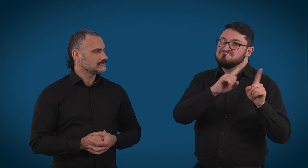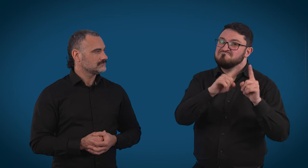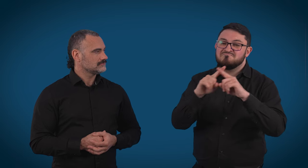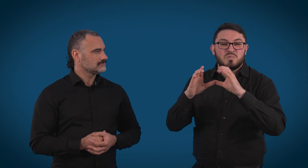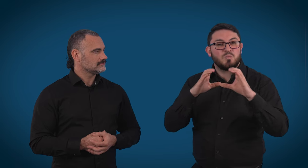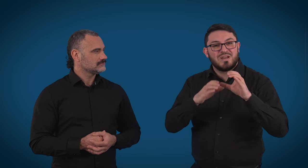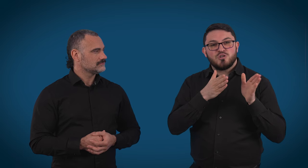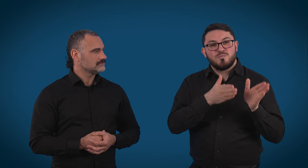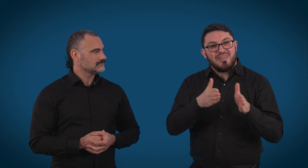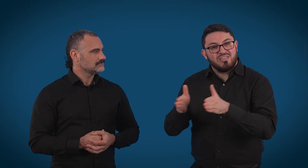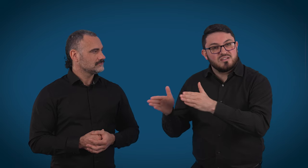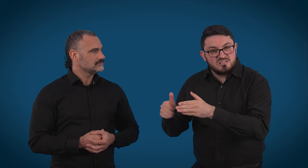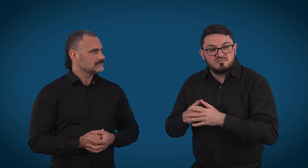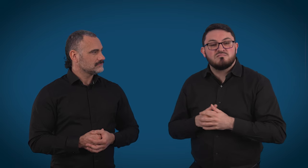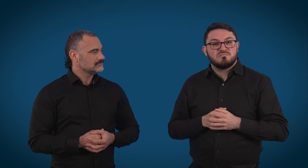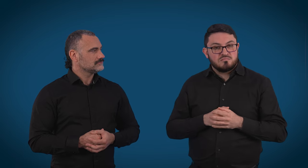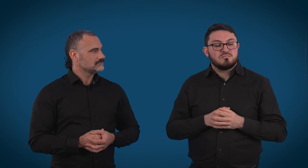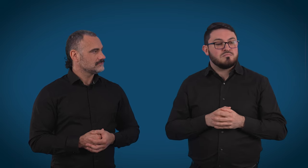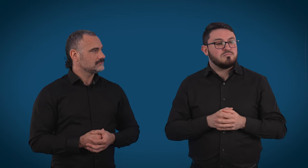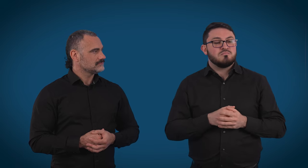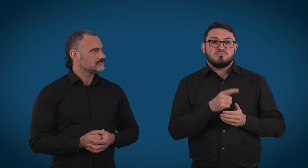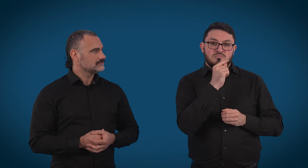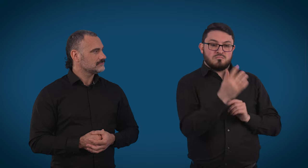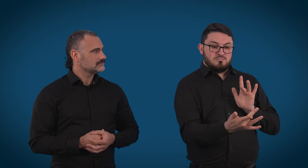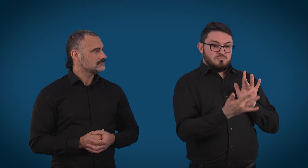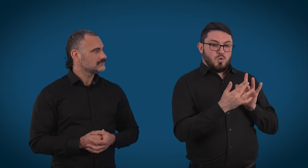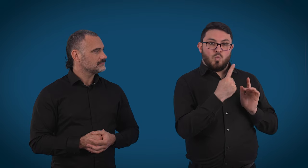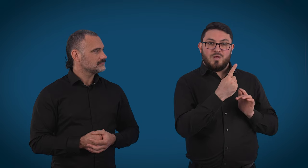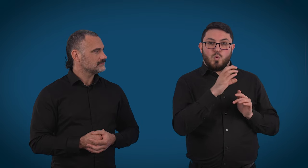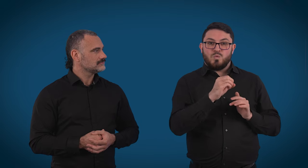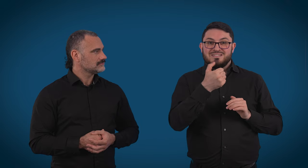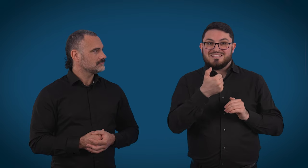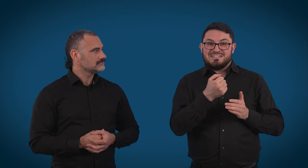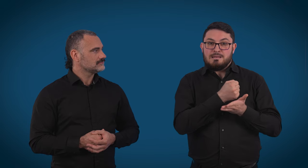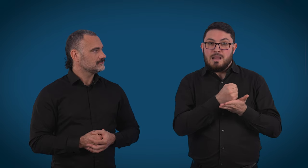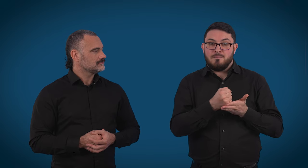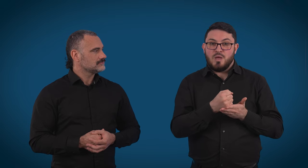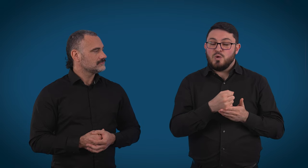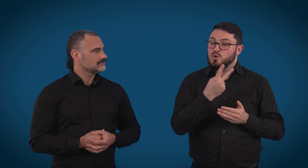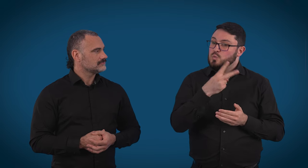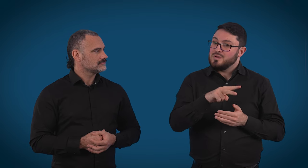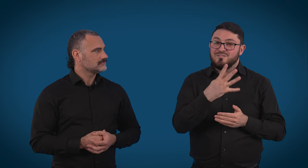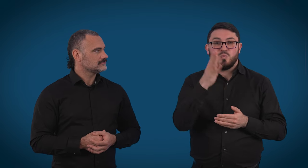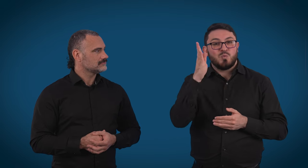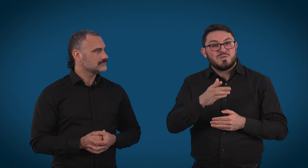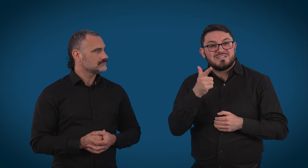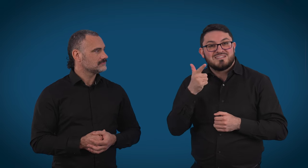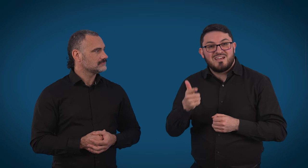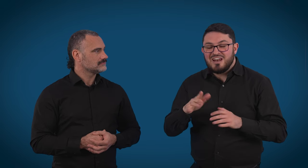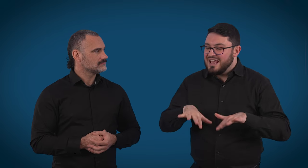are many different communication methods for the TTY and, yeah, they can contact our 106 line 24/7